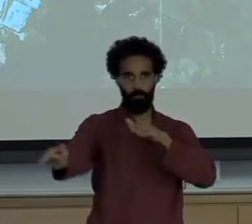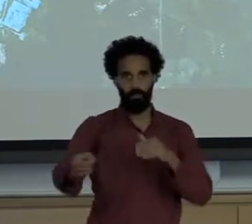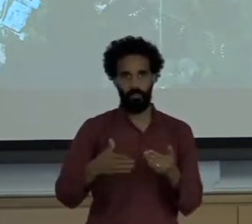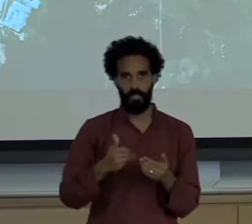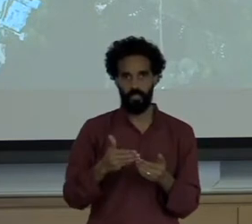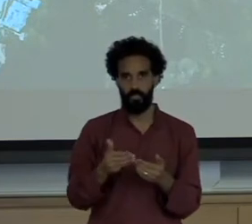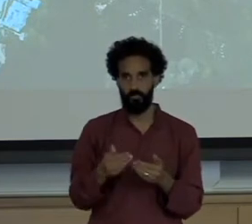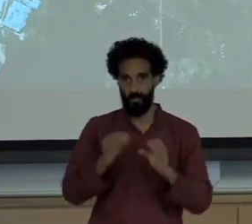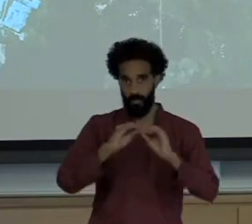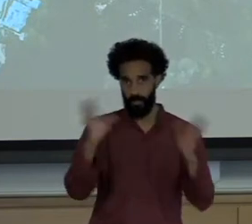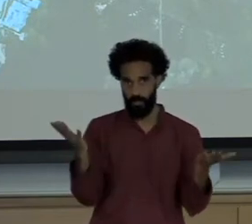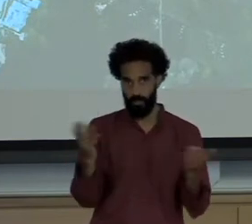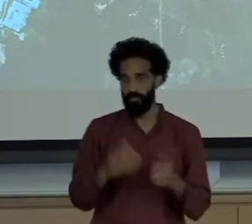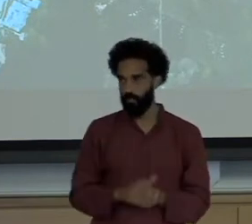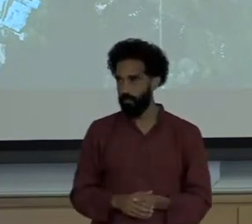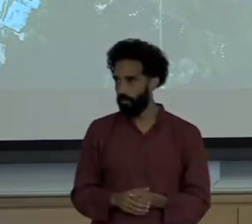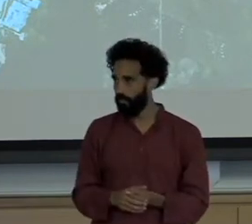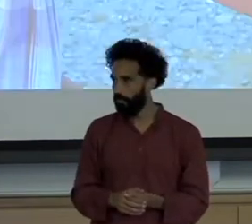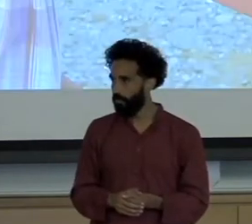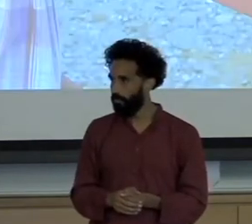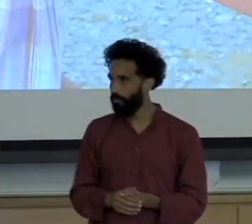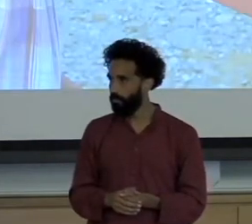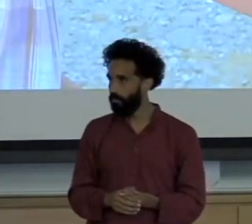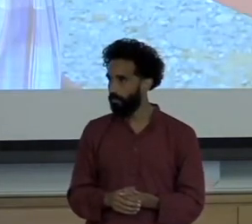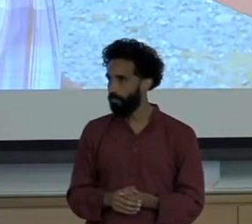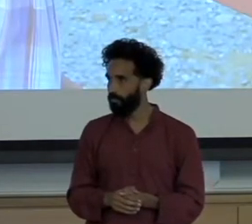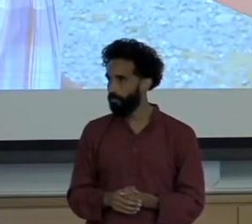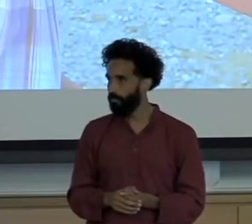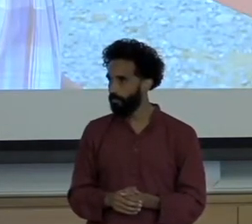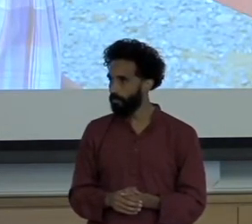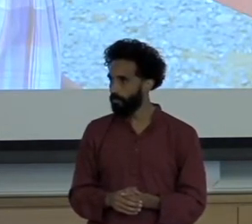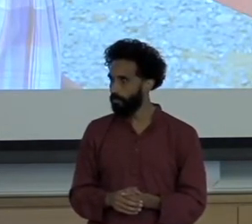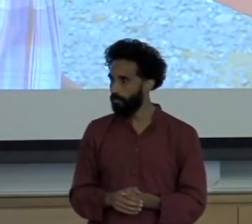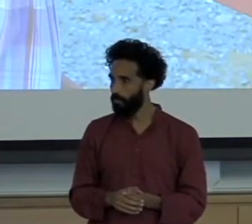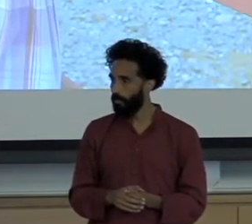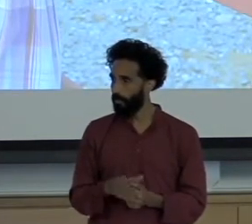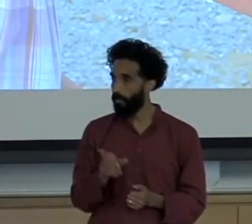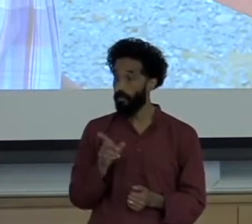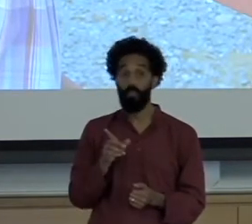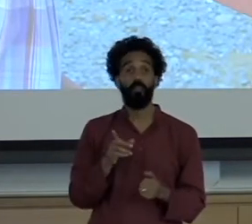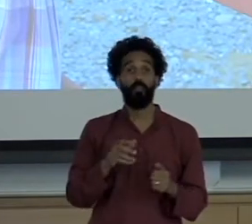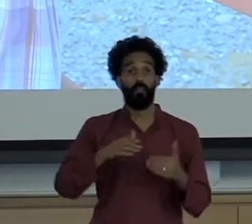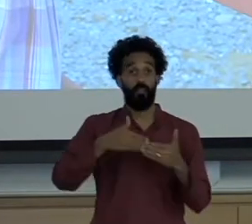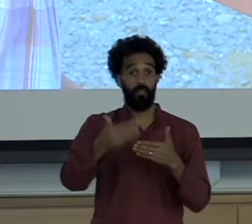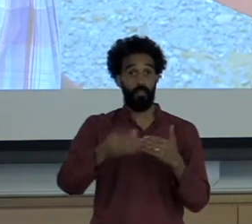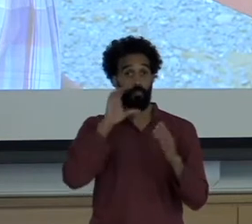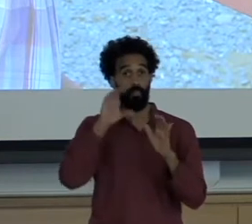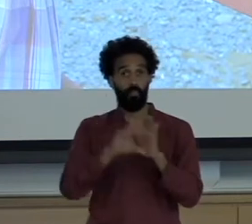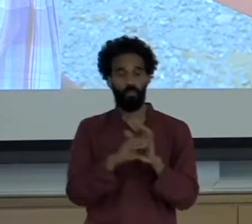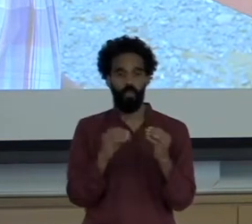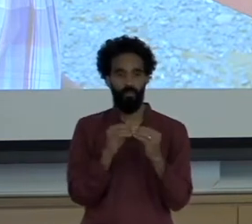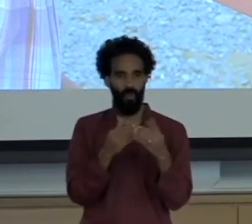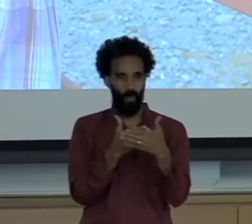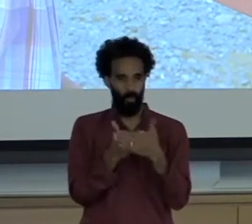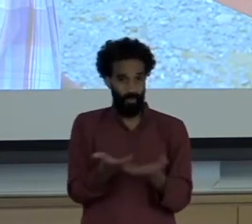So Closer to home we see similar